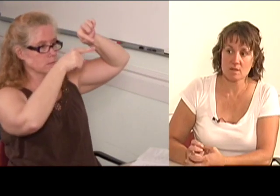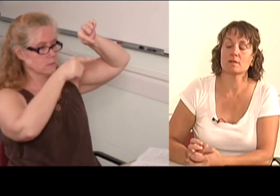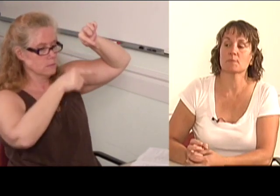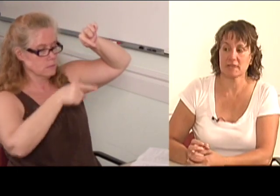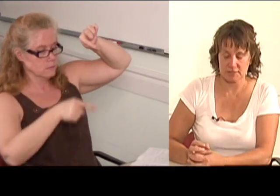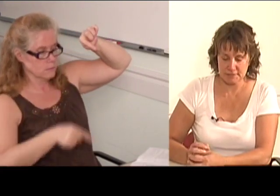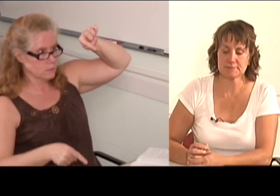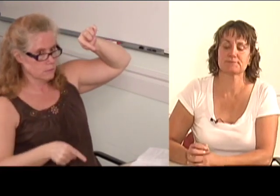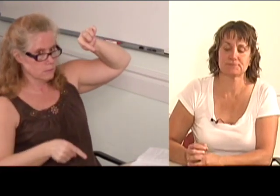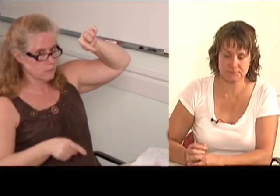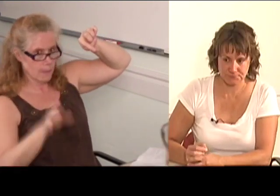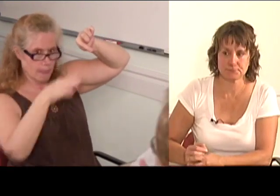Low pitches [nods].